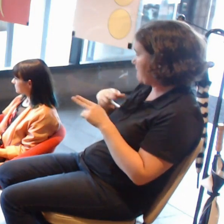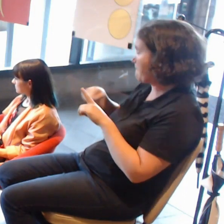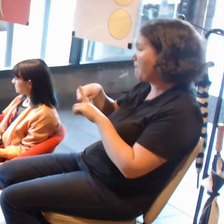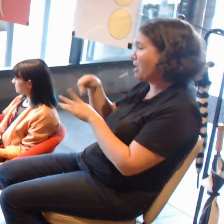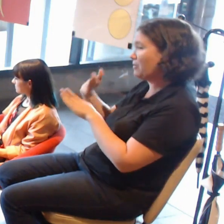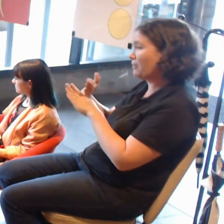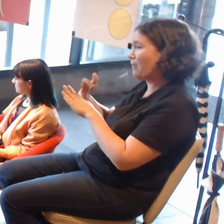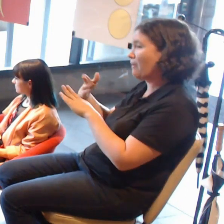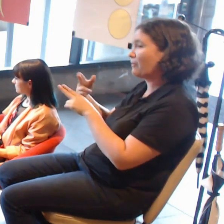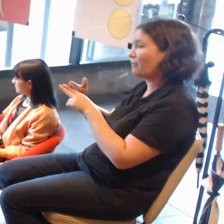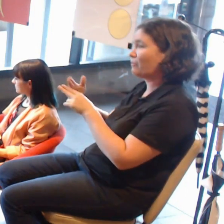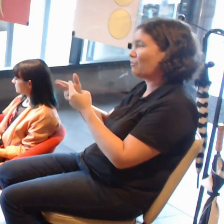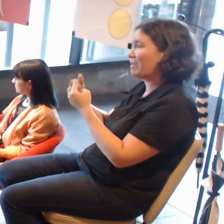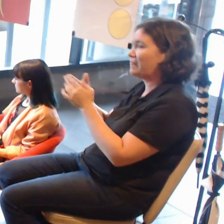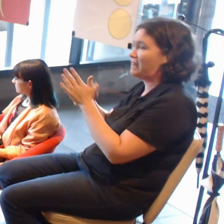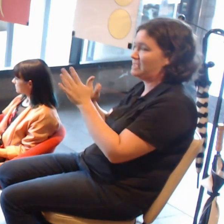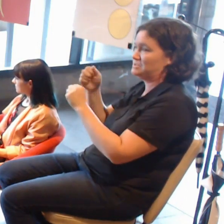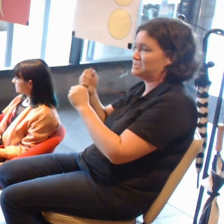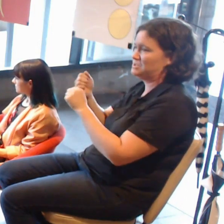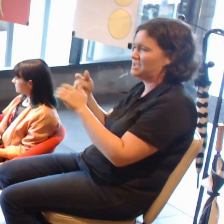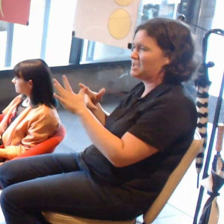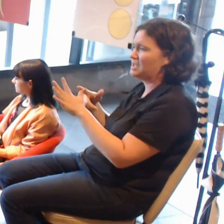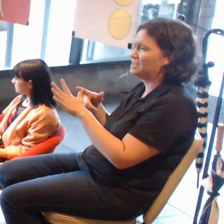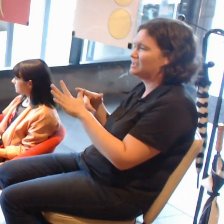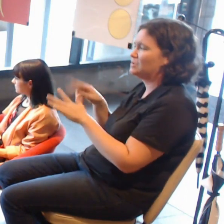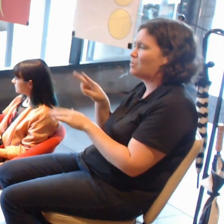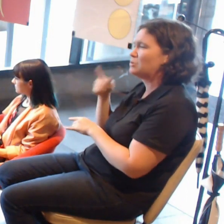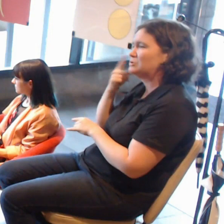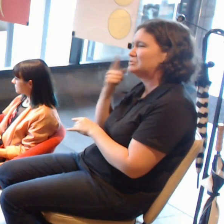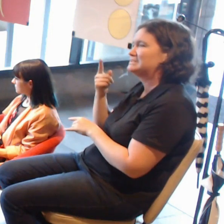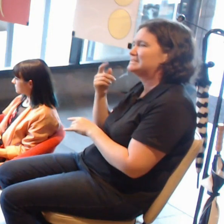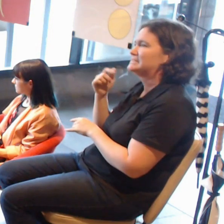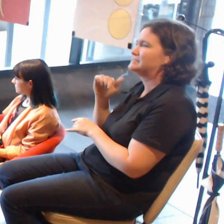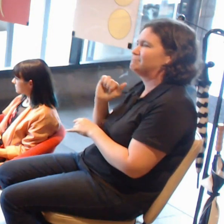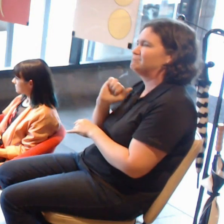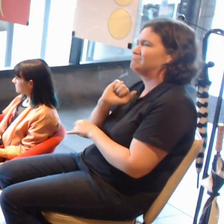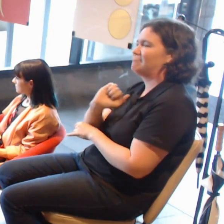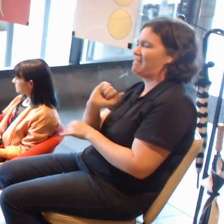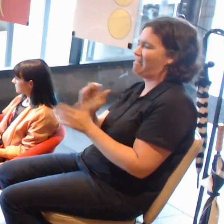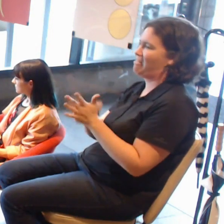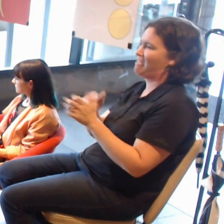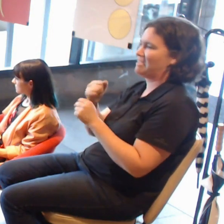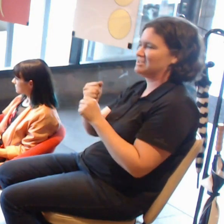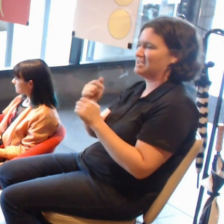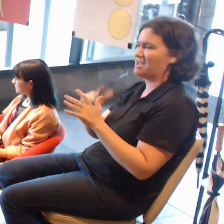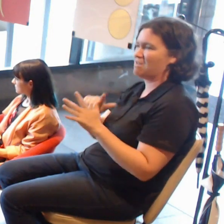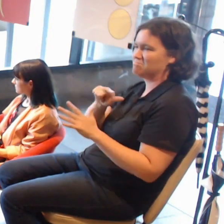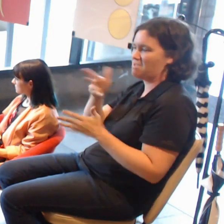how do you see the NGA and their interactions with things like digital artwork,